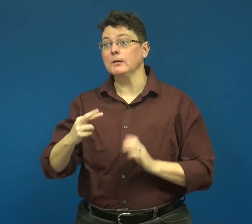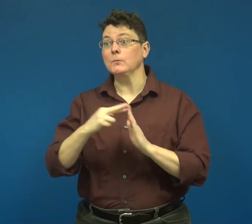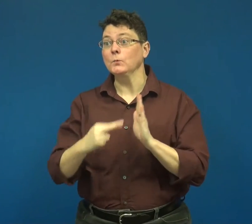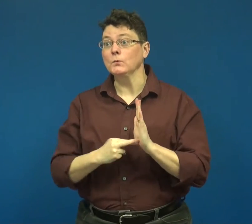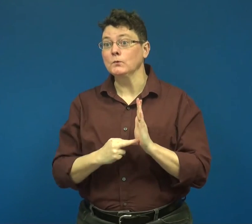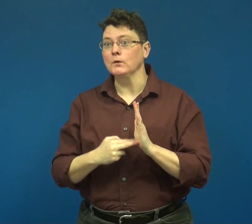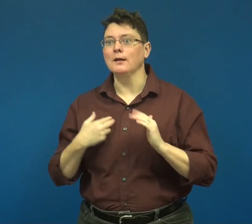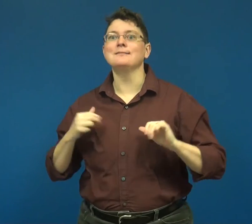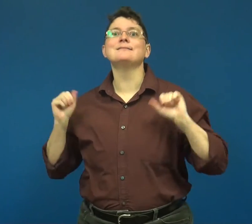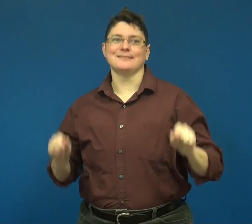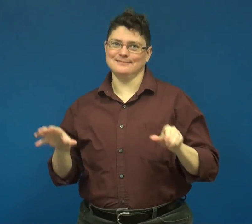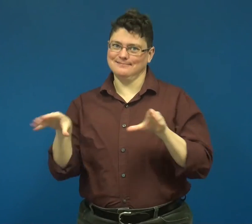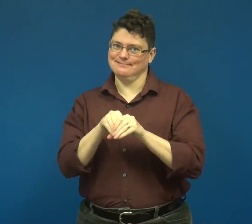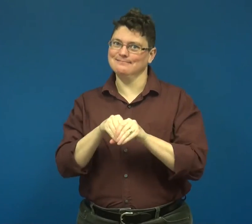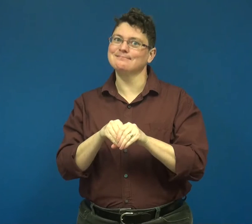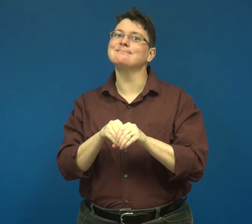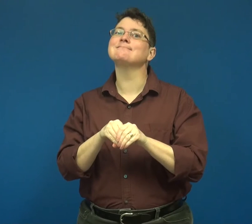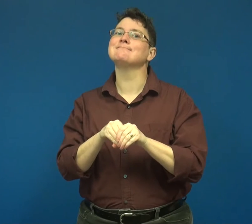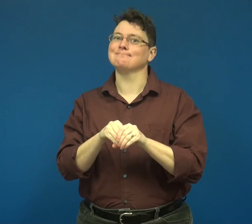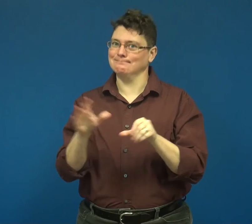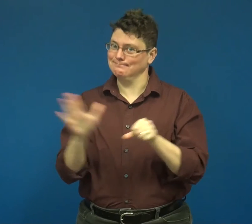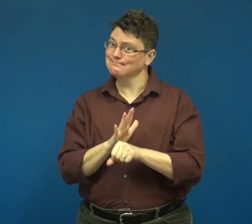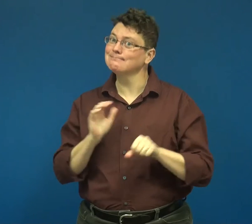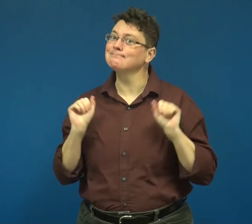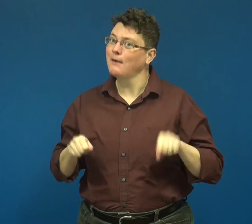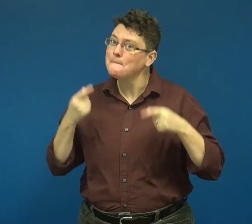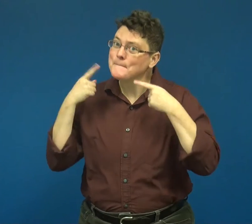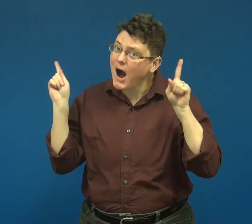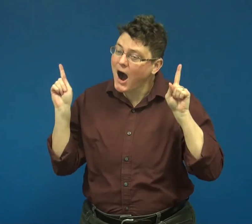I was able to participate fully.